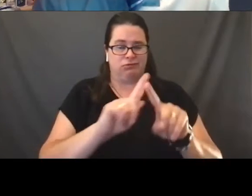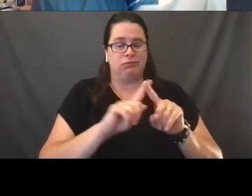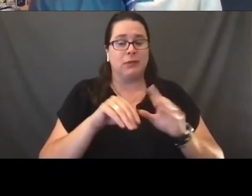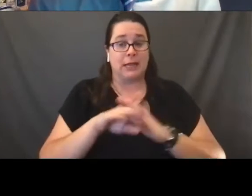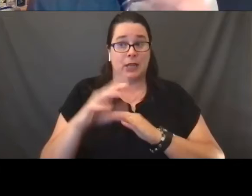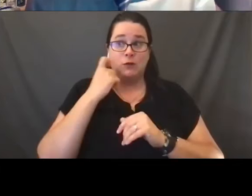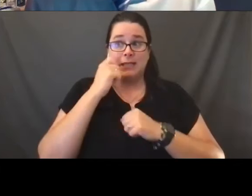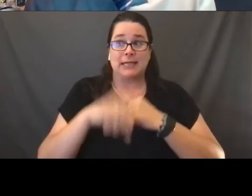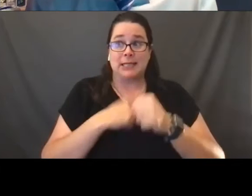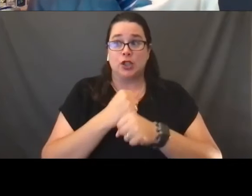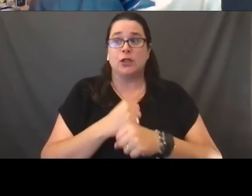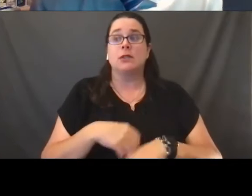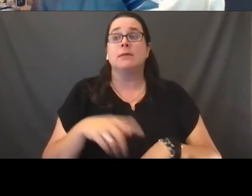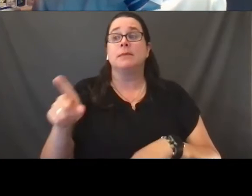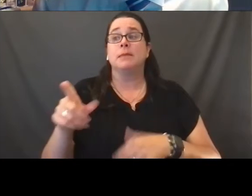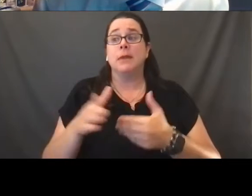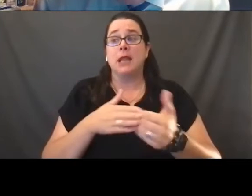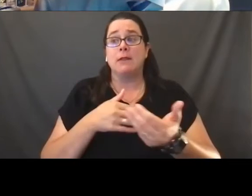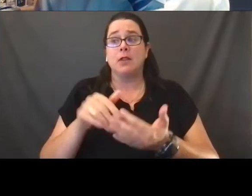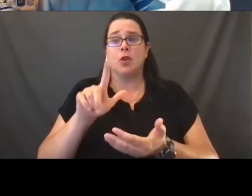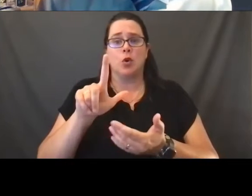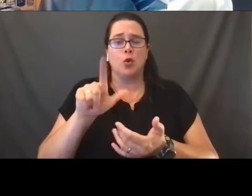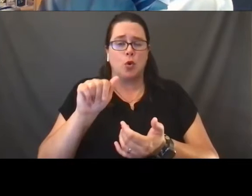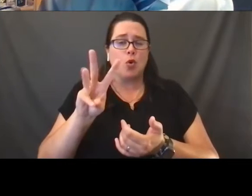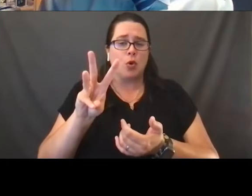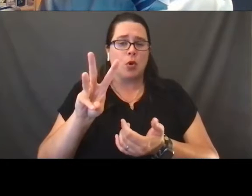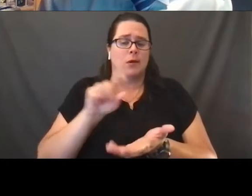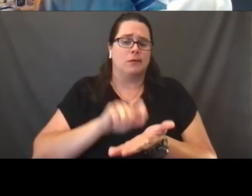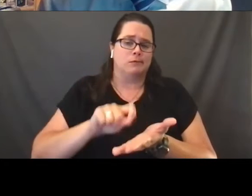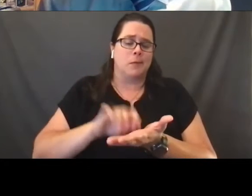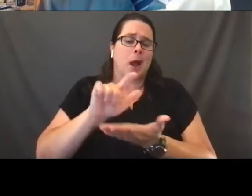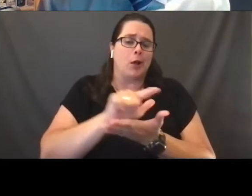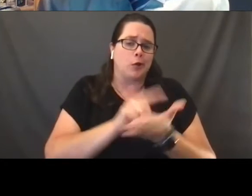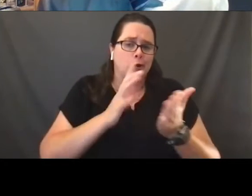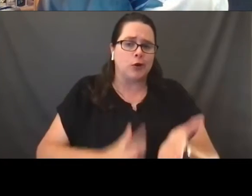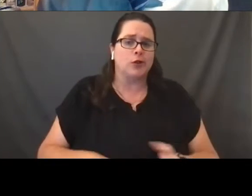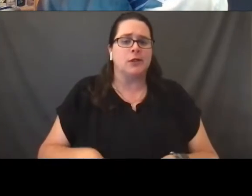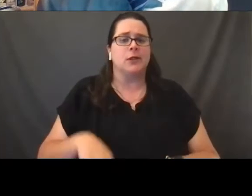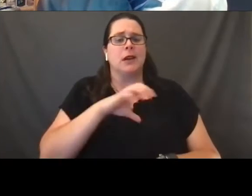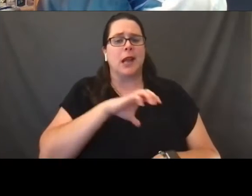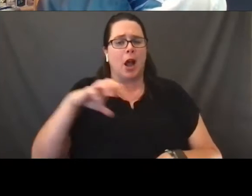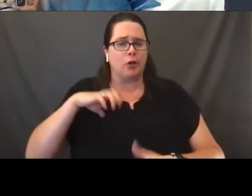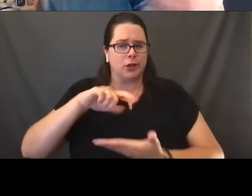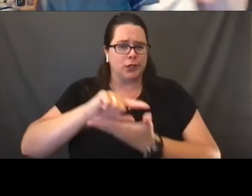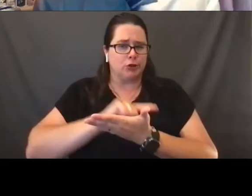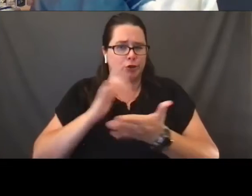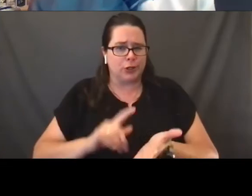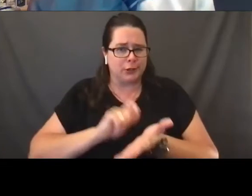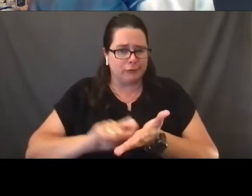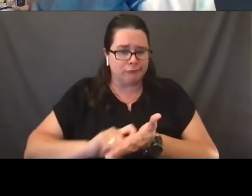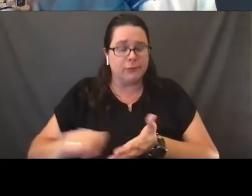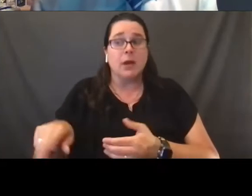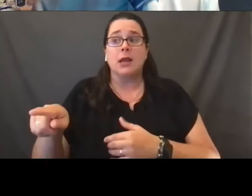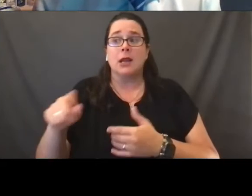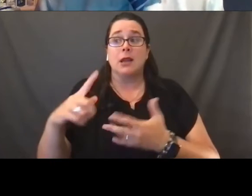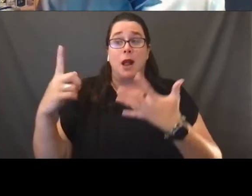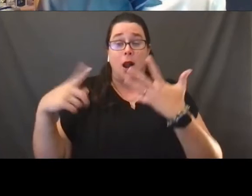Although the language is obviously written by a lawyer, written by congressional attorneys there, basically it says that all these things we're talking about,